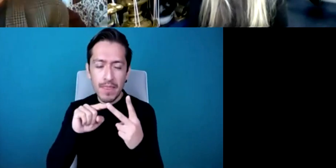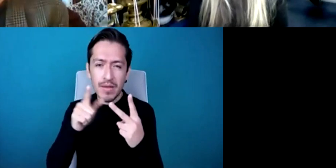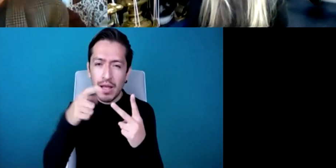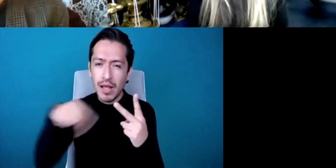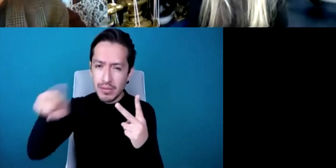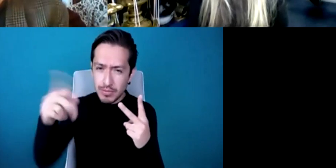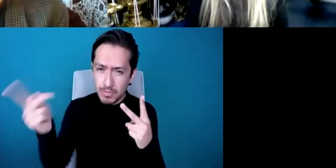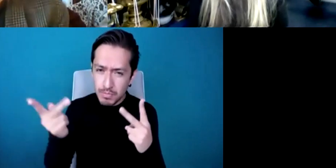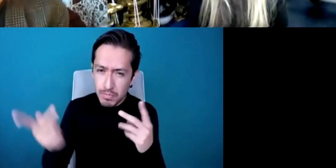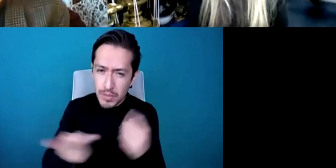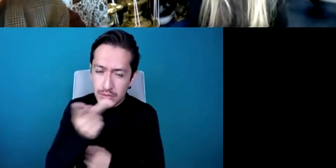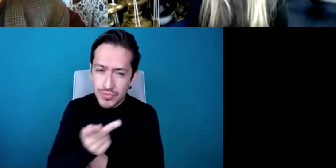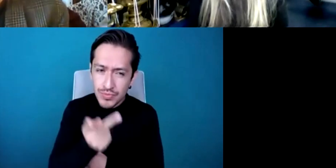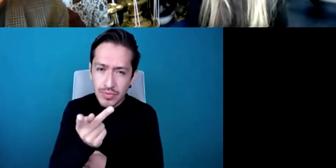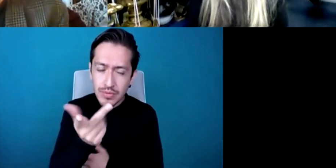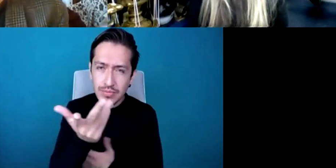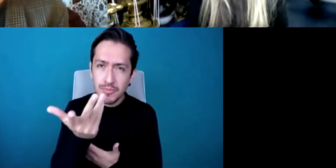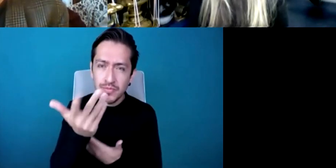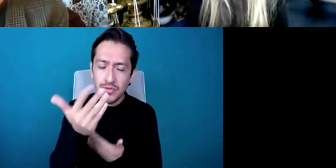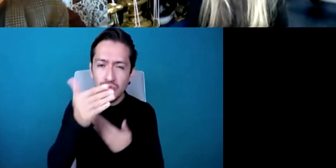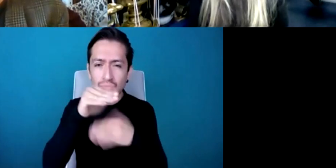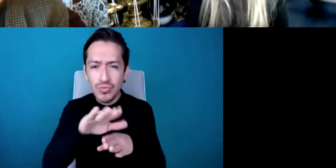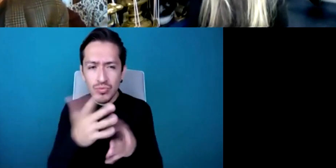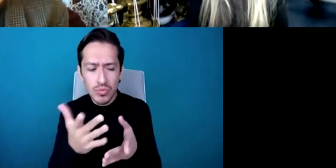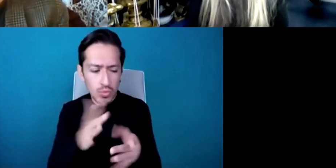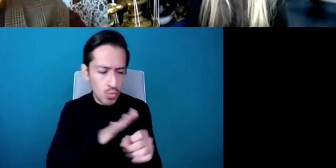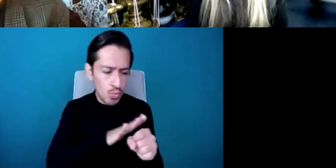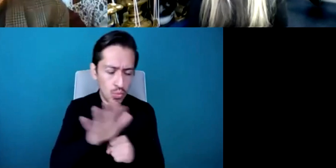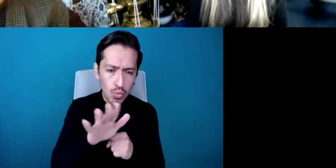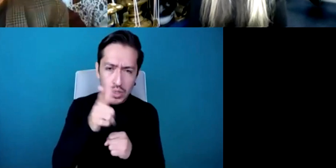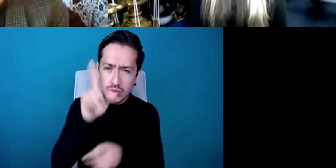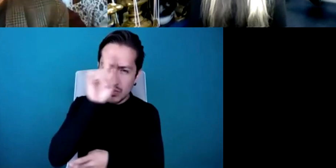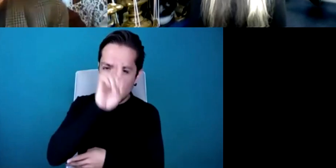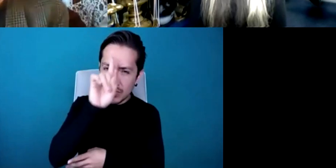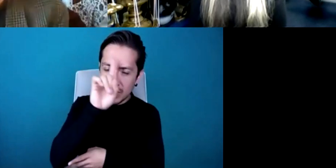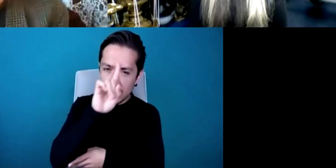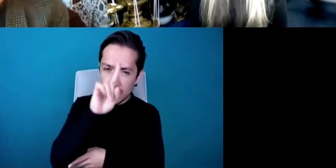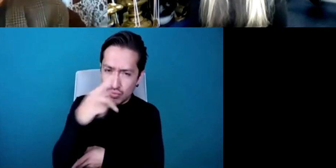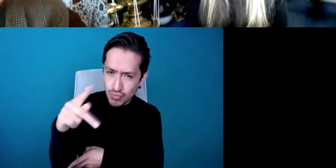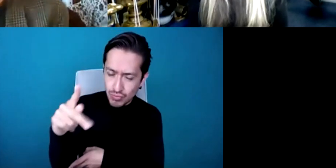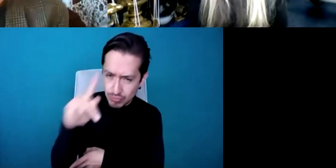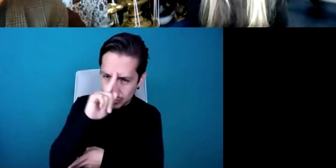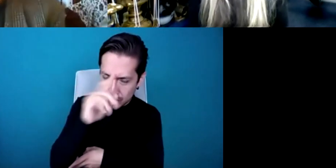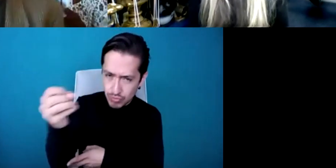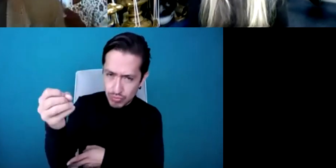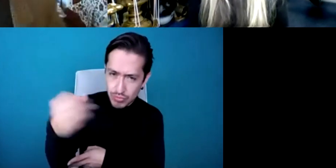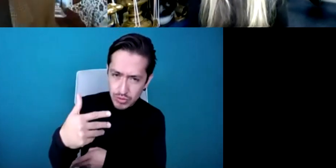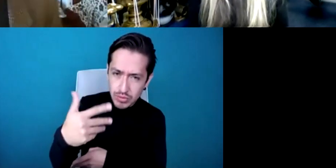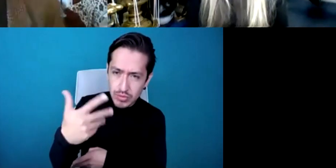that question. What would be your advice or your suggestion to people who perhaps